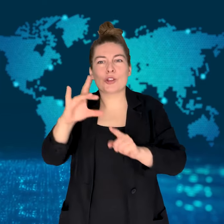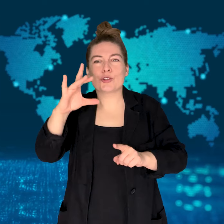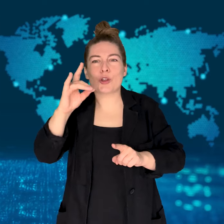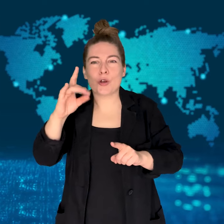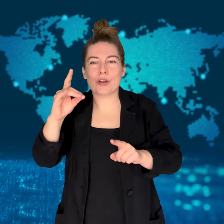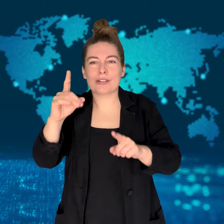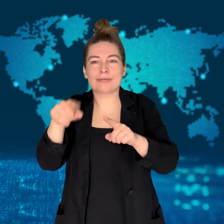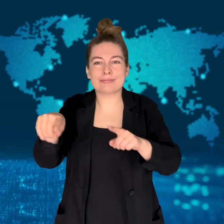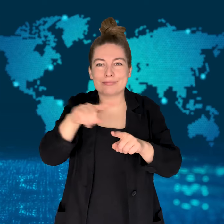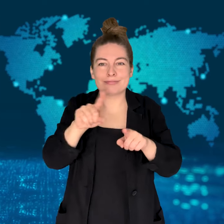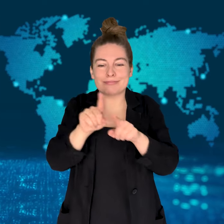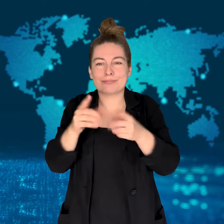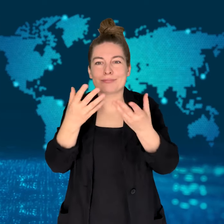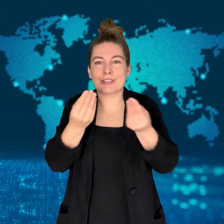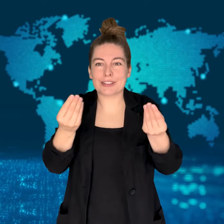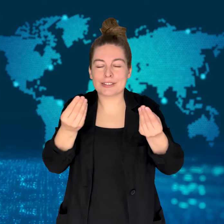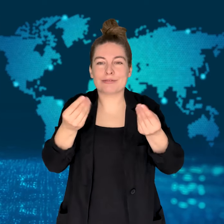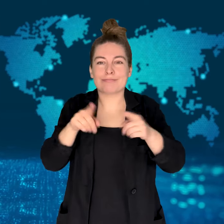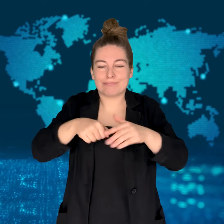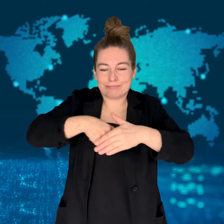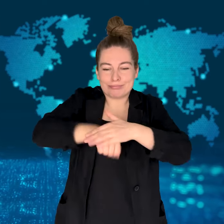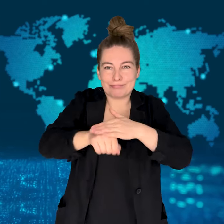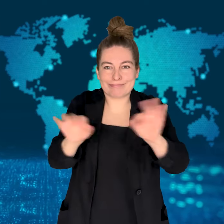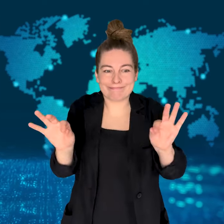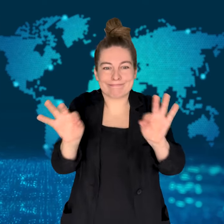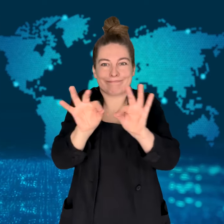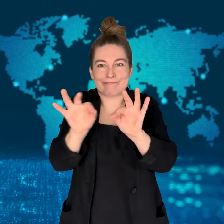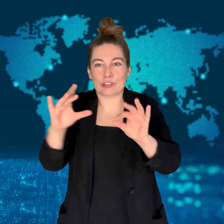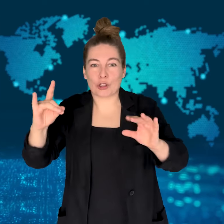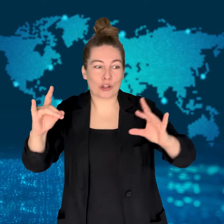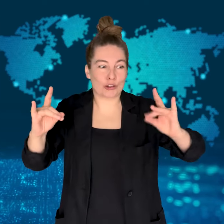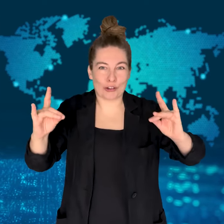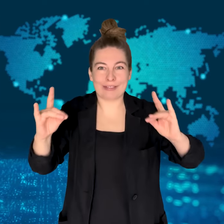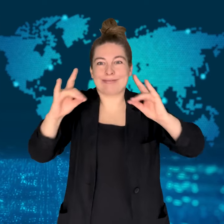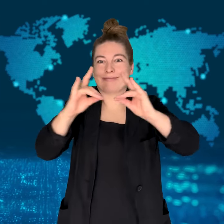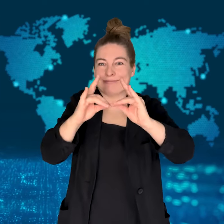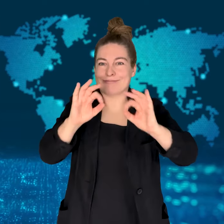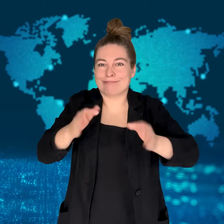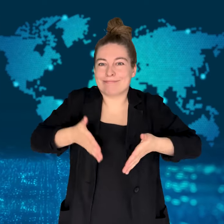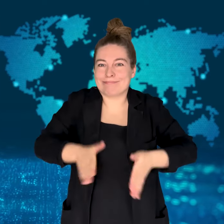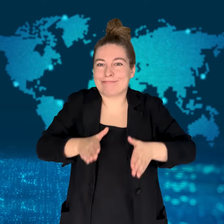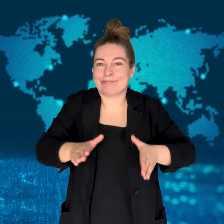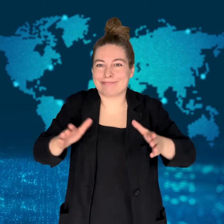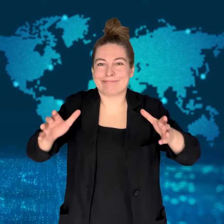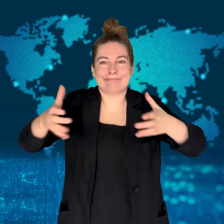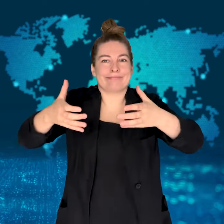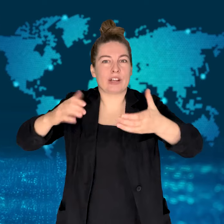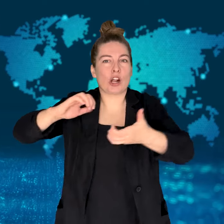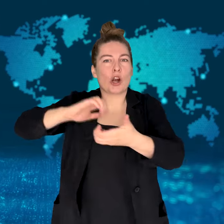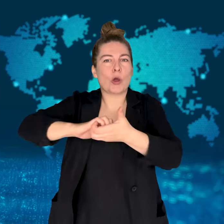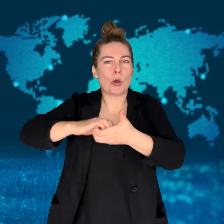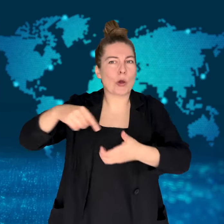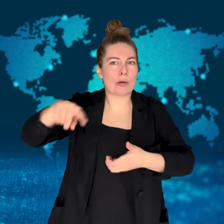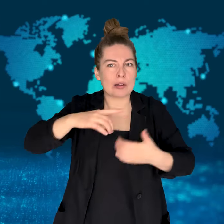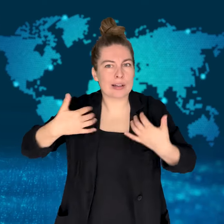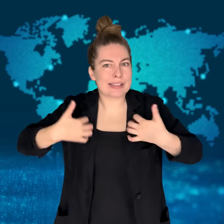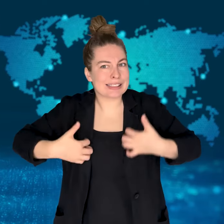resolve some of those problems.